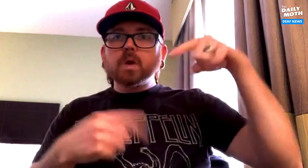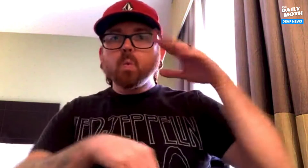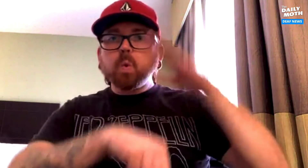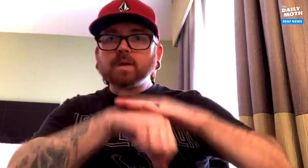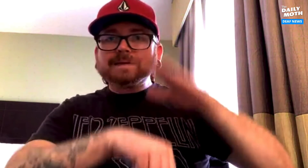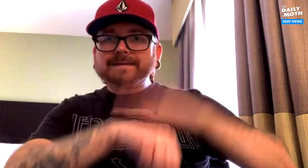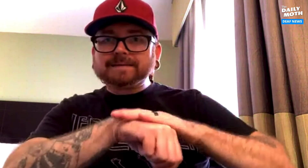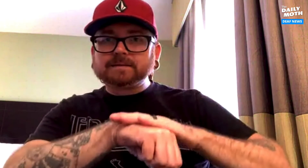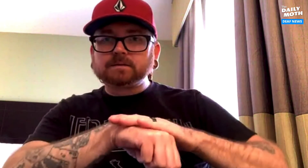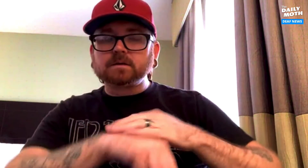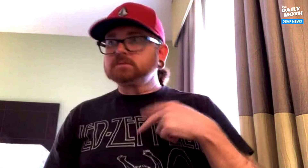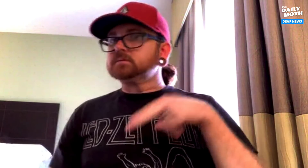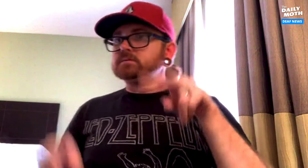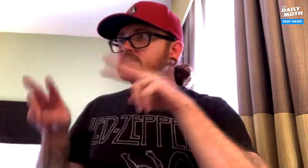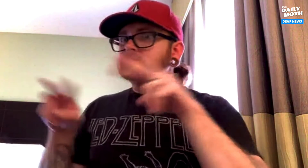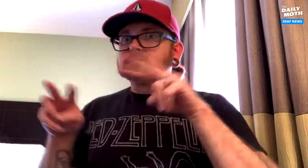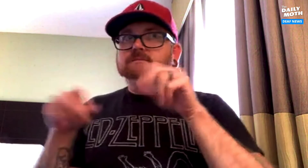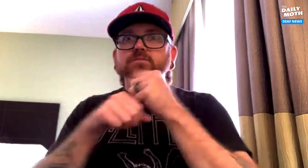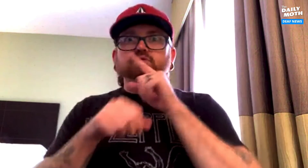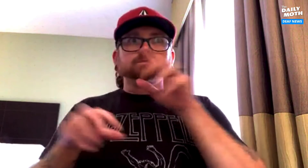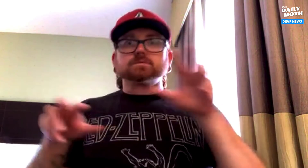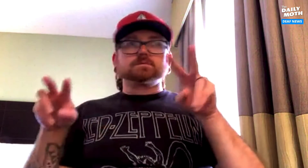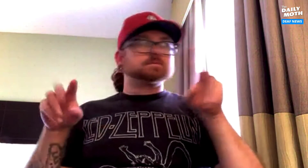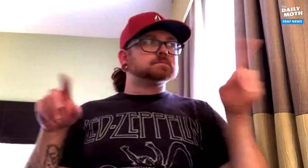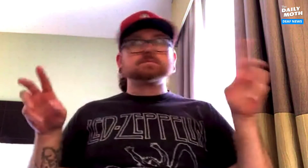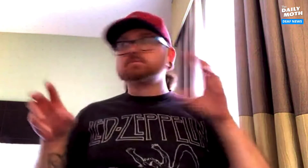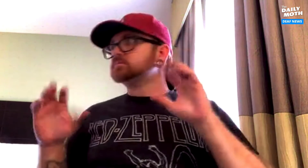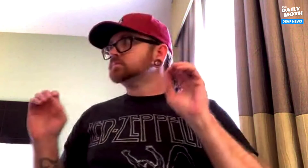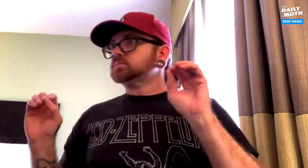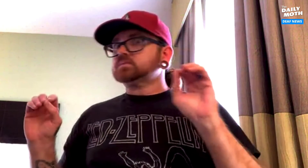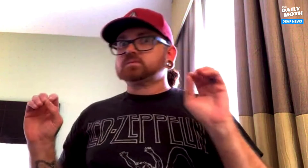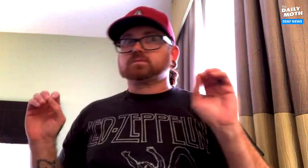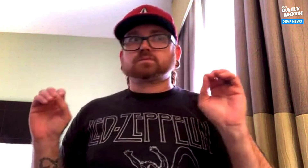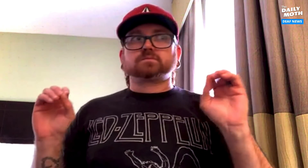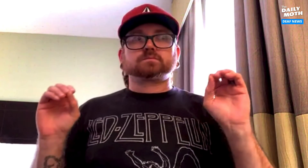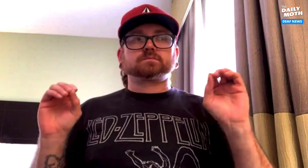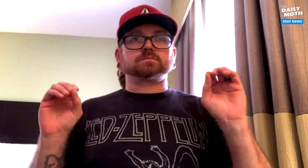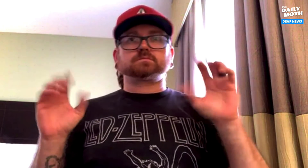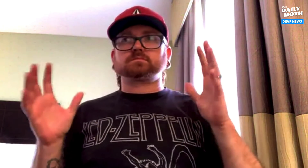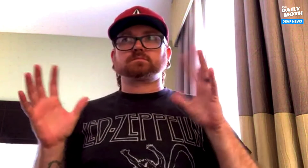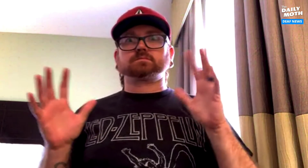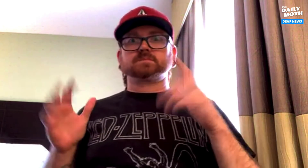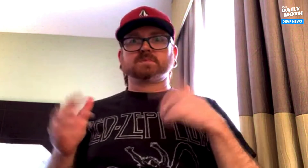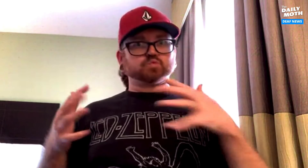there was a tornado warning. I checked my surroundings and there was nothing.